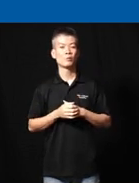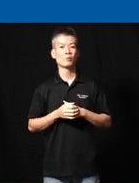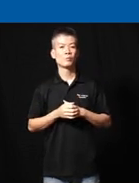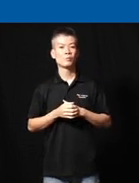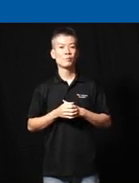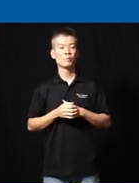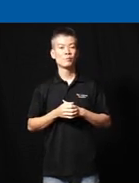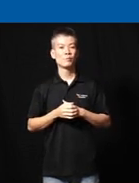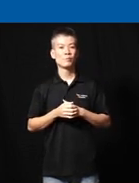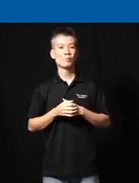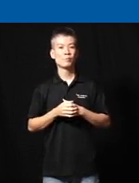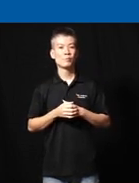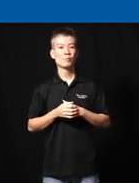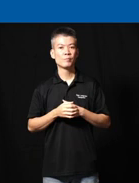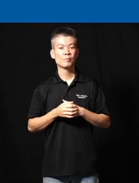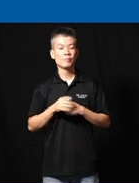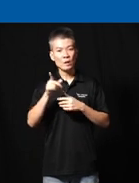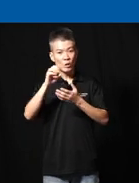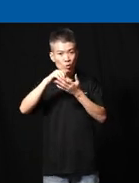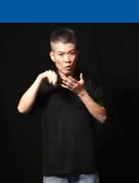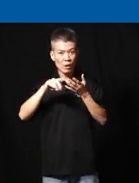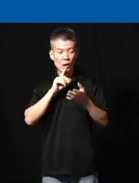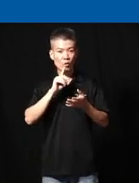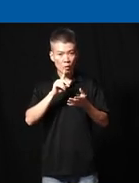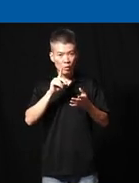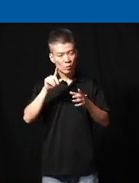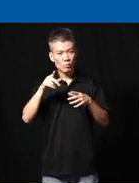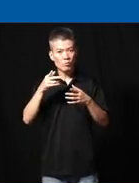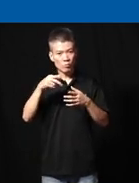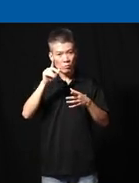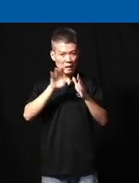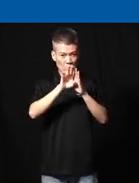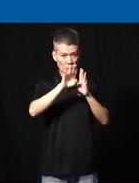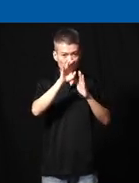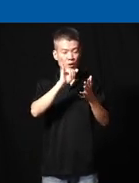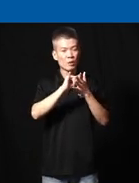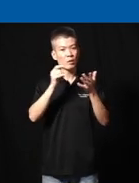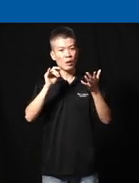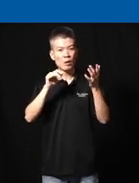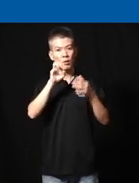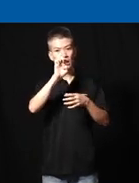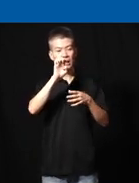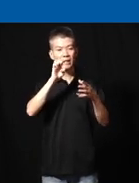so when so the students actually uh went on to develop this what we call E feeder it's in one